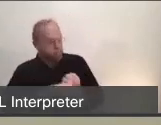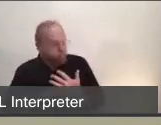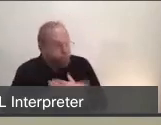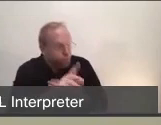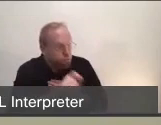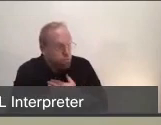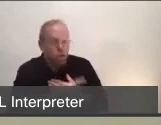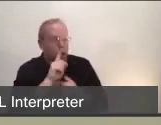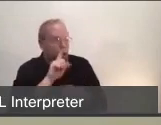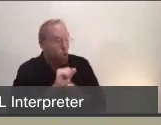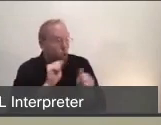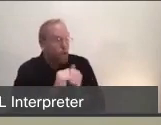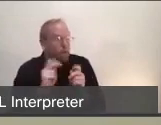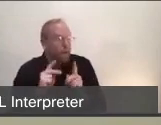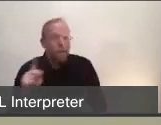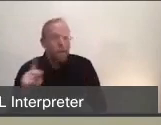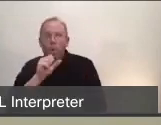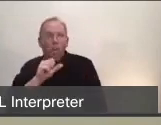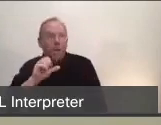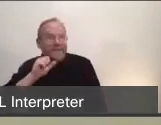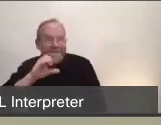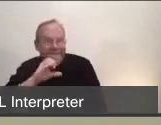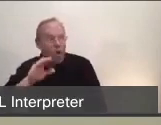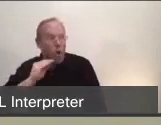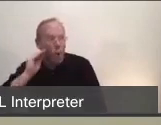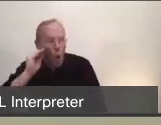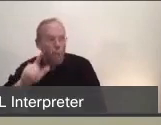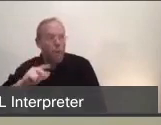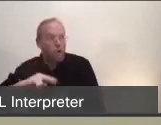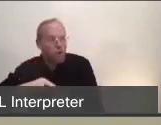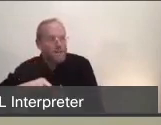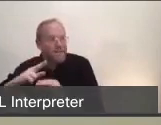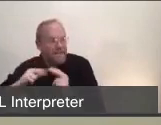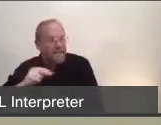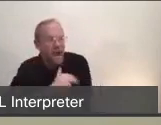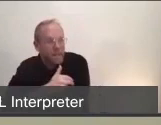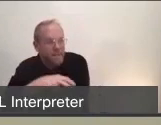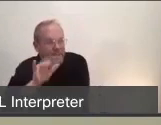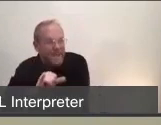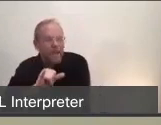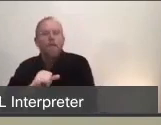because we know the vulnerability of these communities. And then trying to bring down all of the resources,